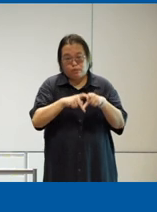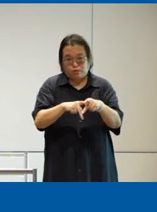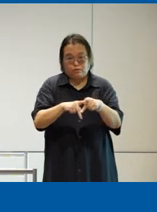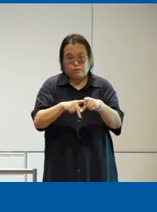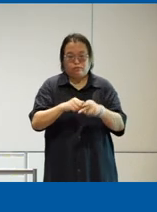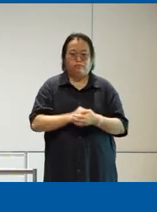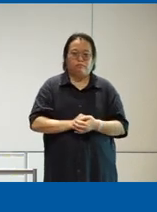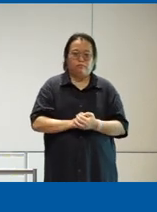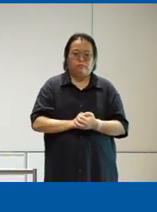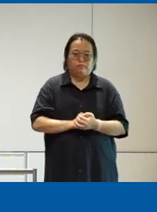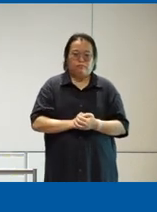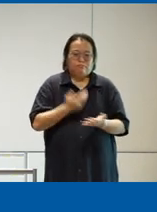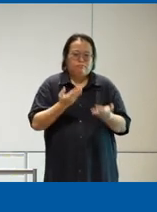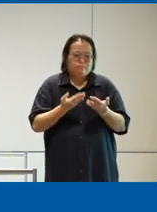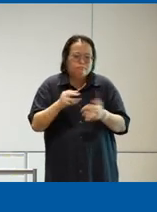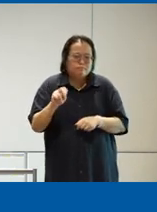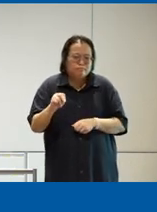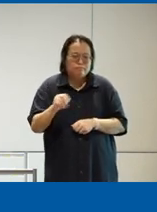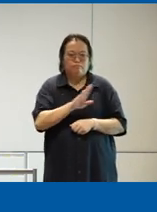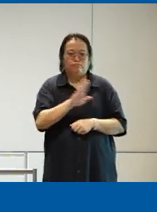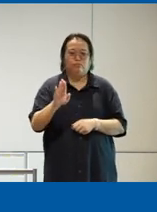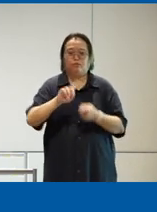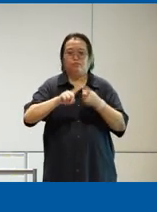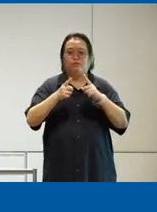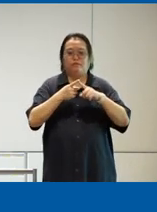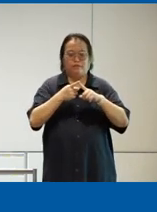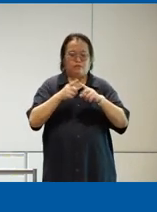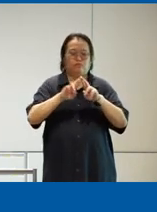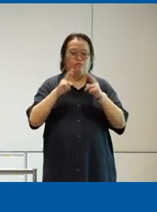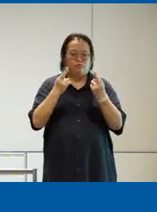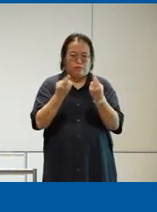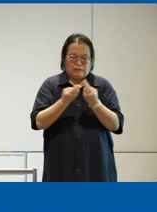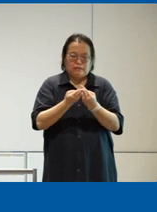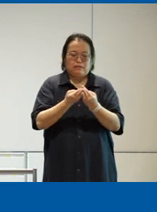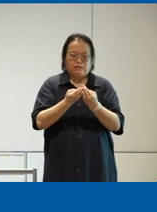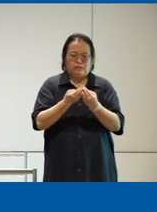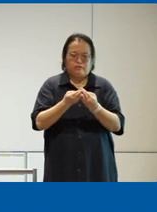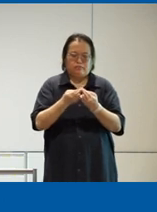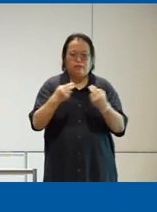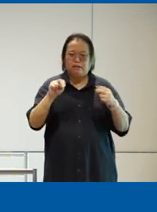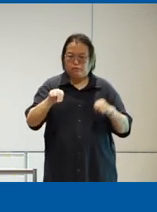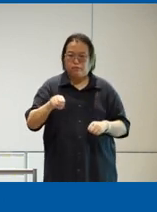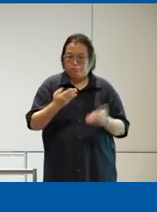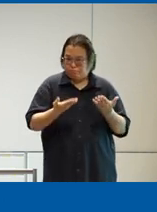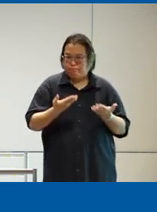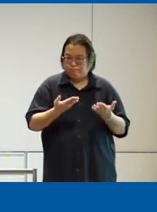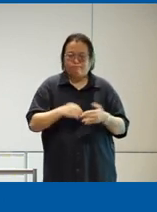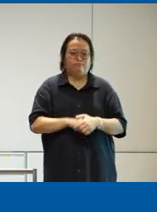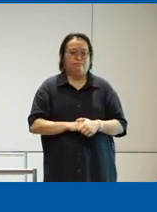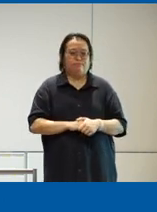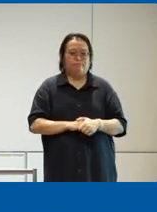or a need that your friends or relatives may have so developing inclusively designed and accessible